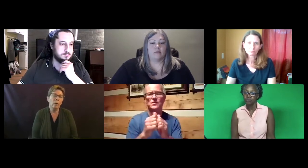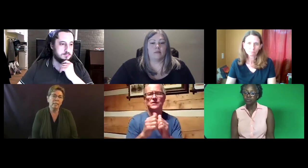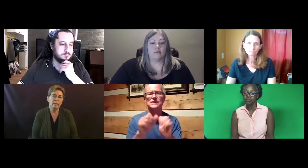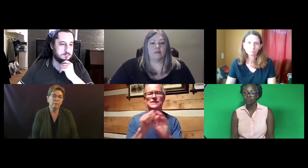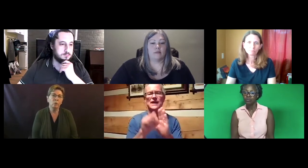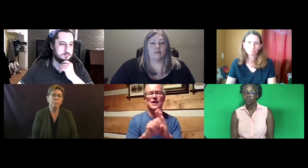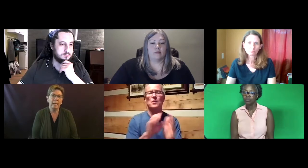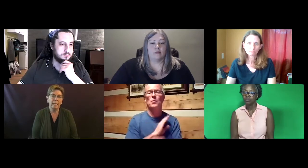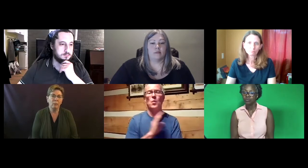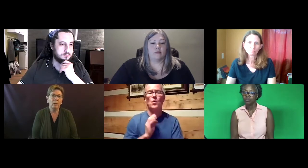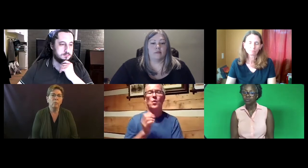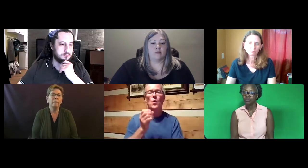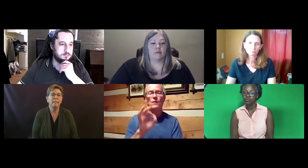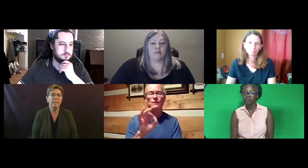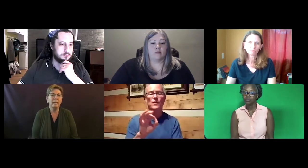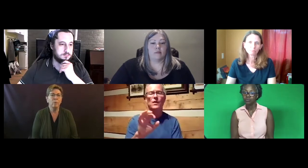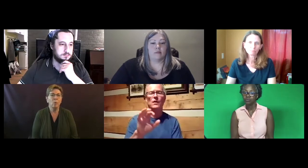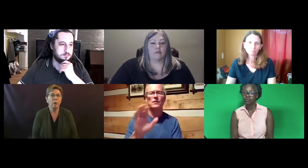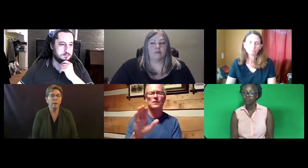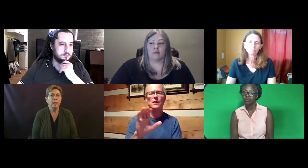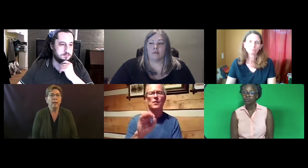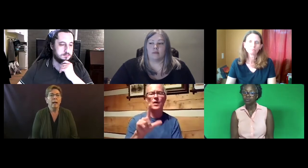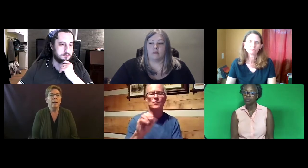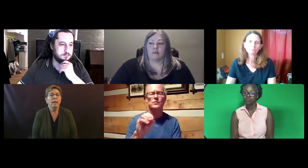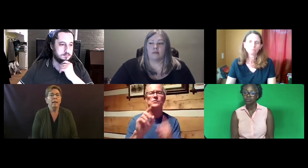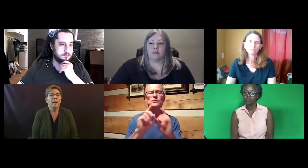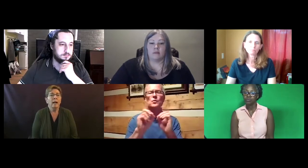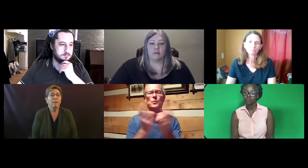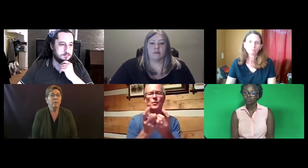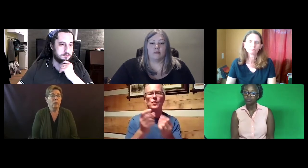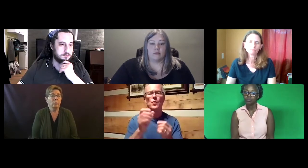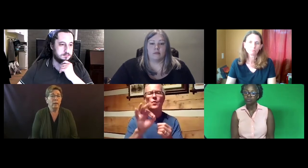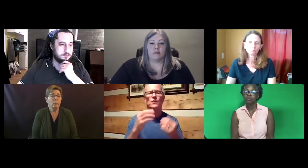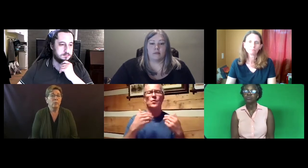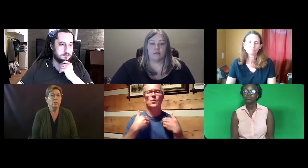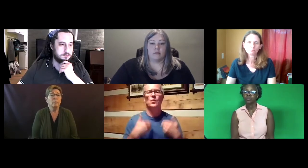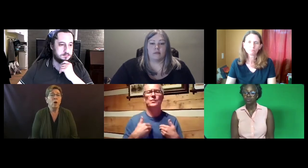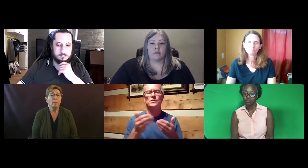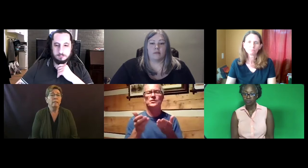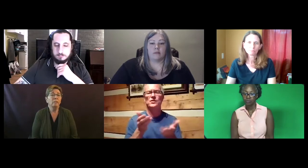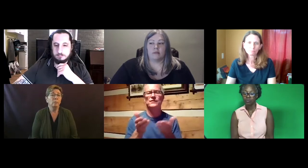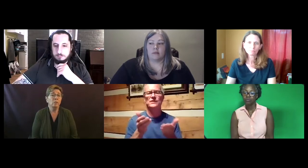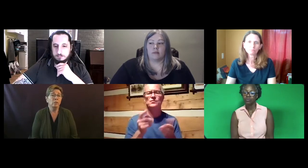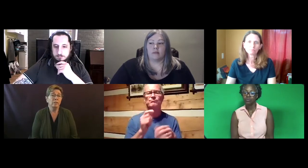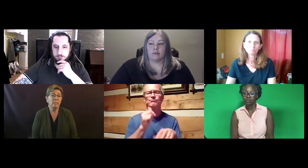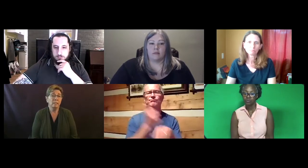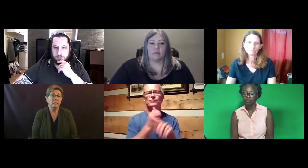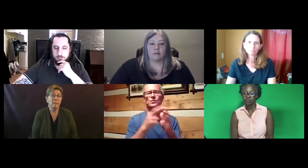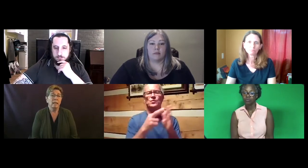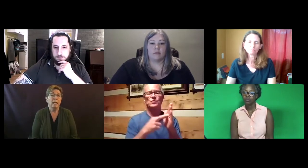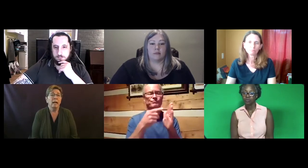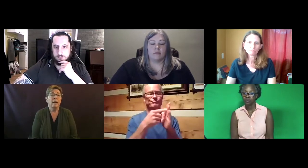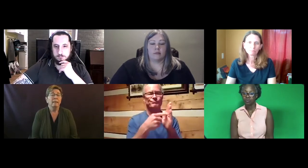of rule-making with the State Board of Colorado's Department of Human Services.